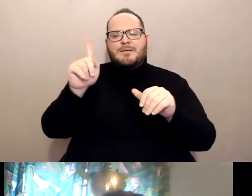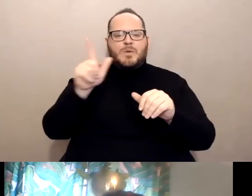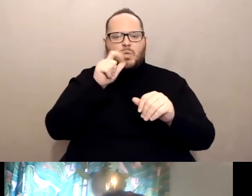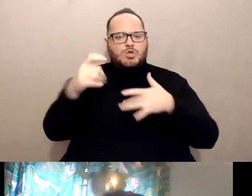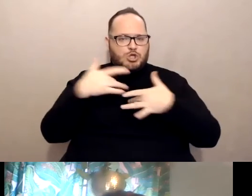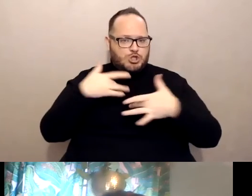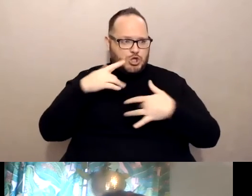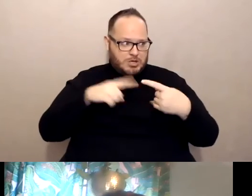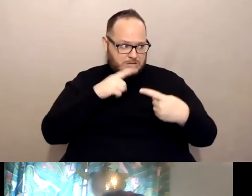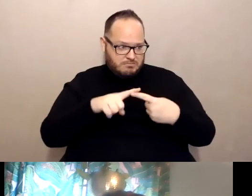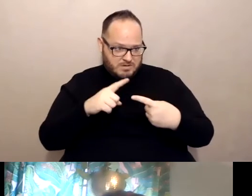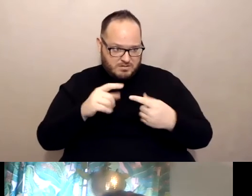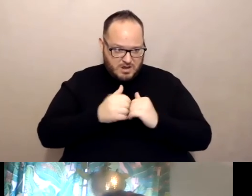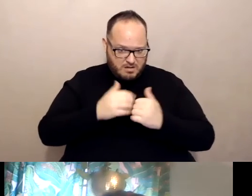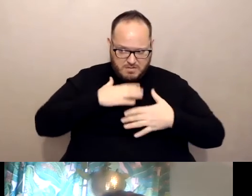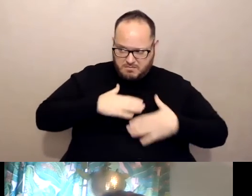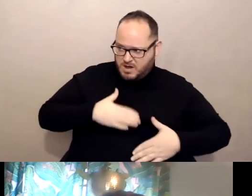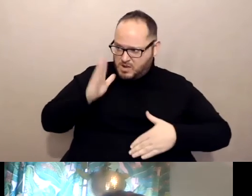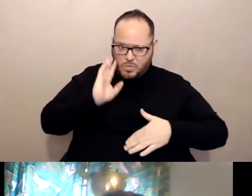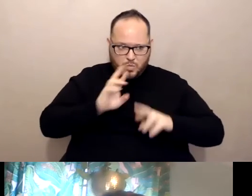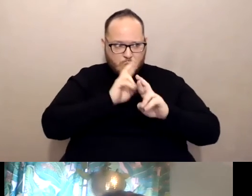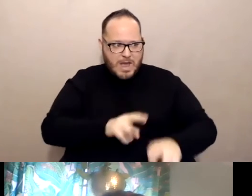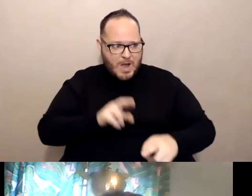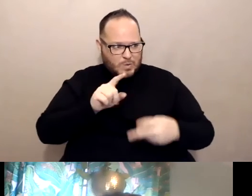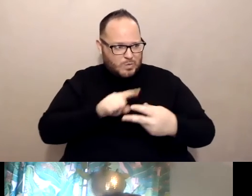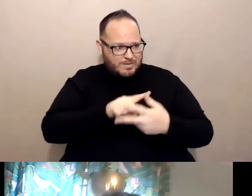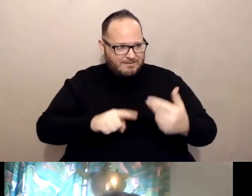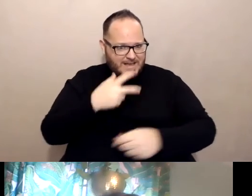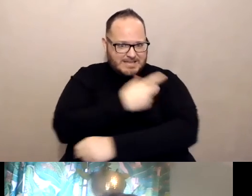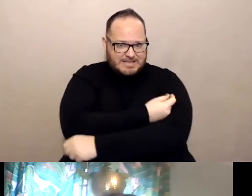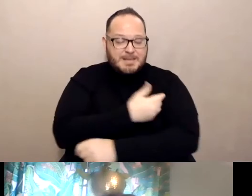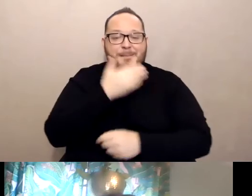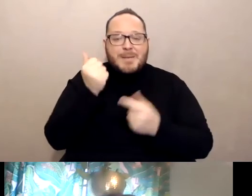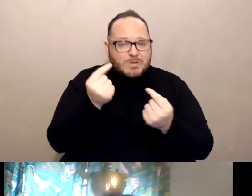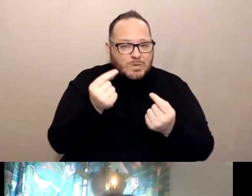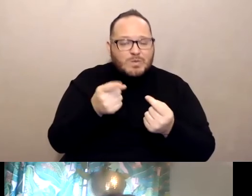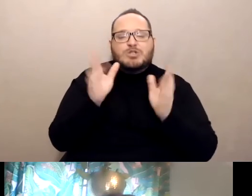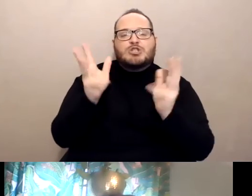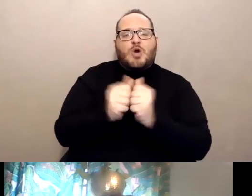they may react to any of the vaccines the best thing to do would be to talk with your GP